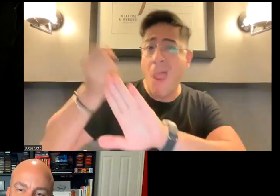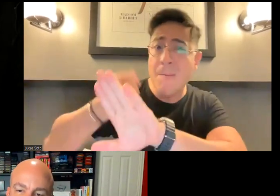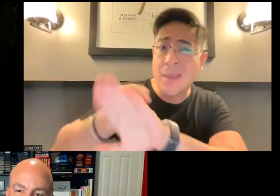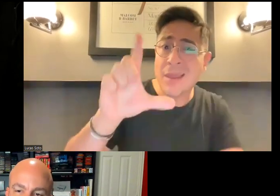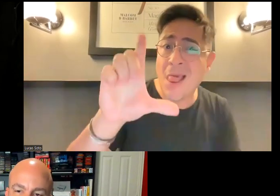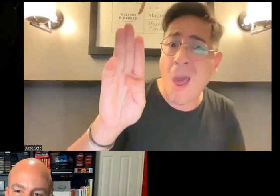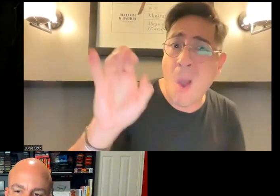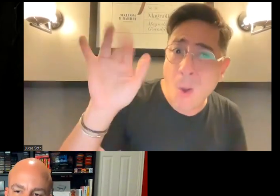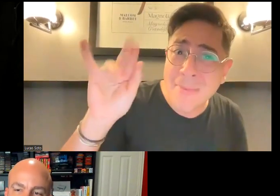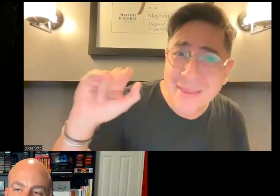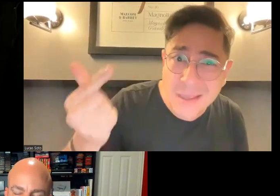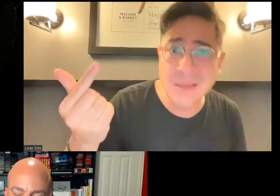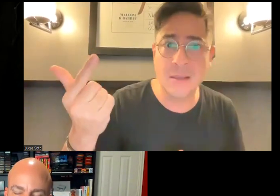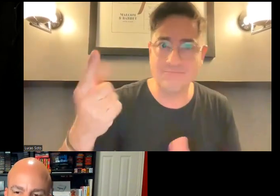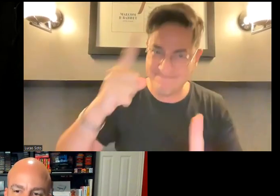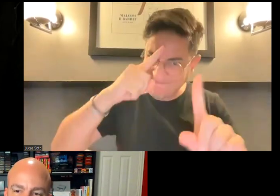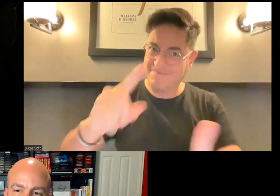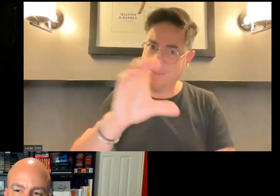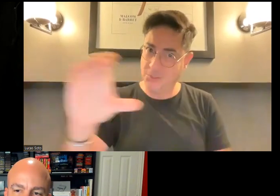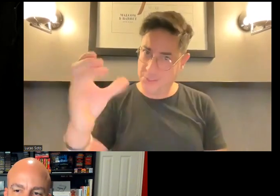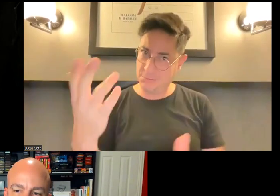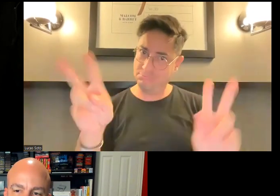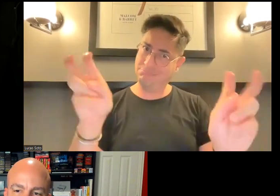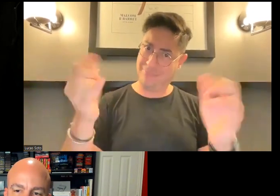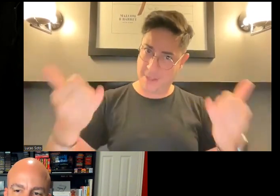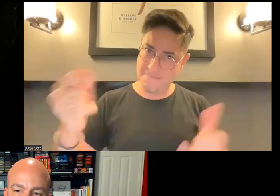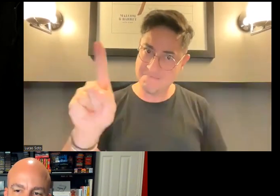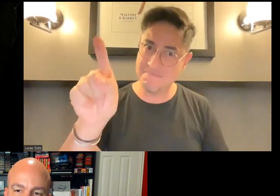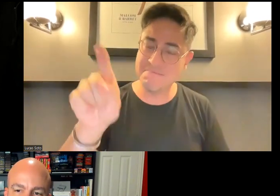groups that are already organized who are doing lobbying